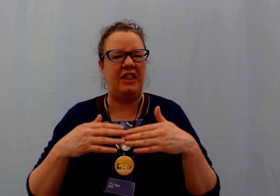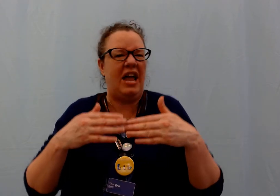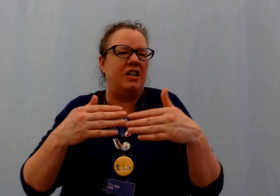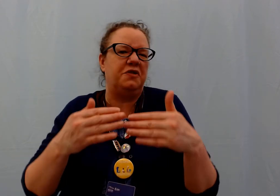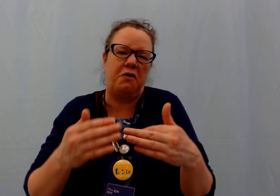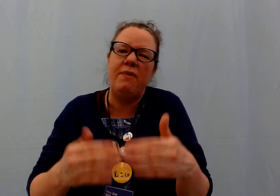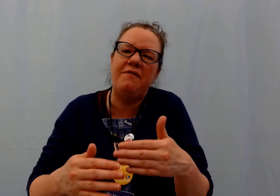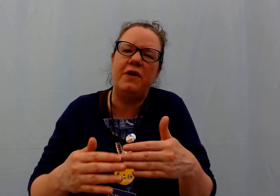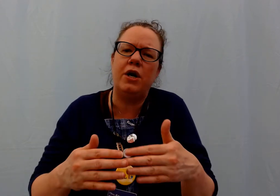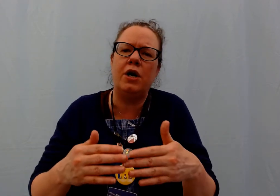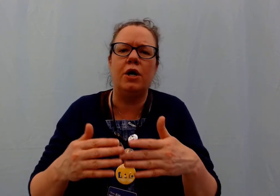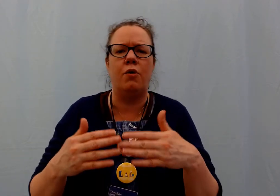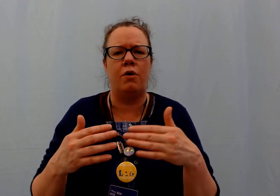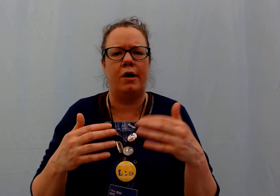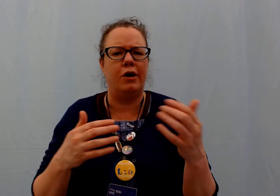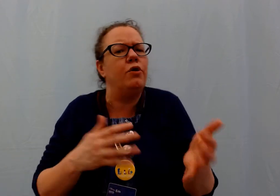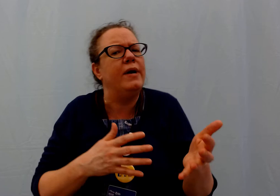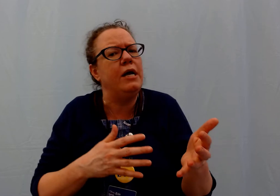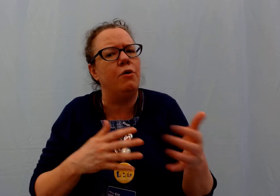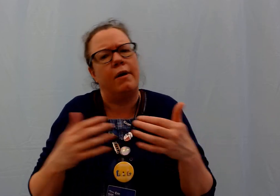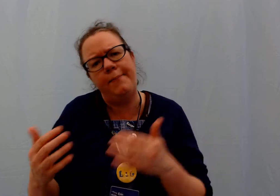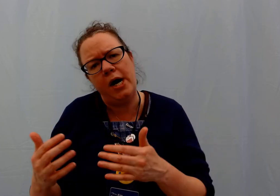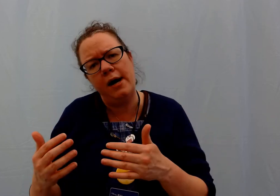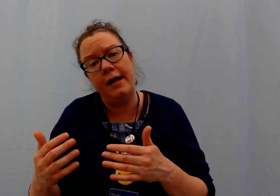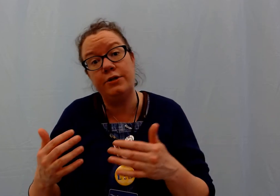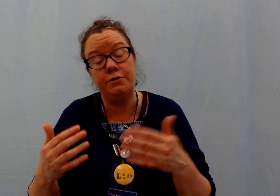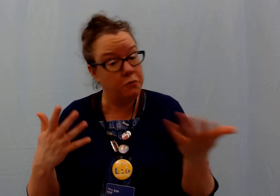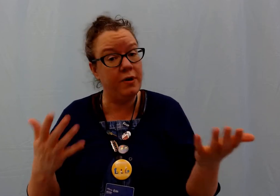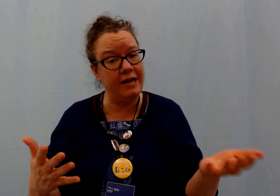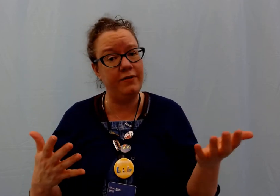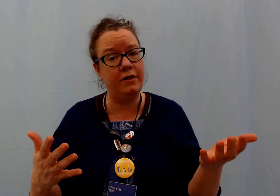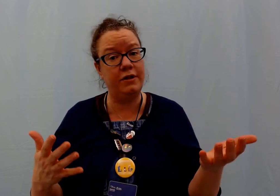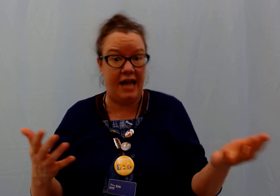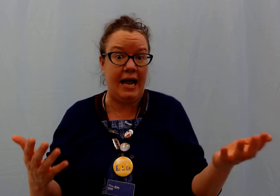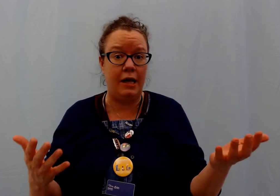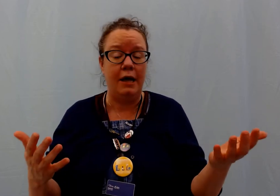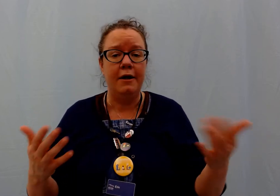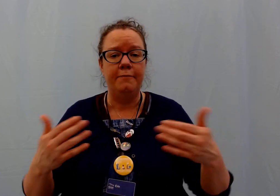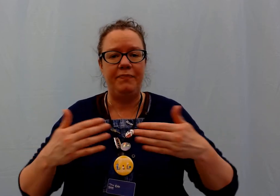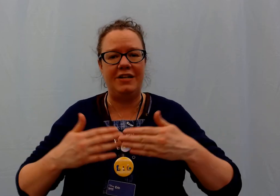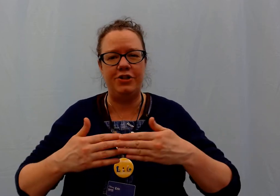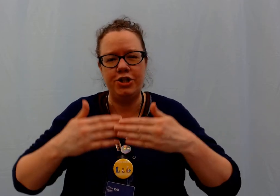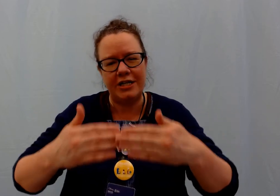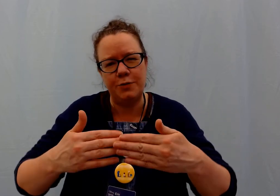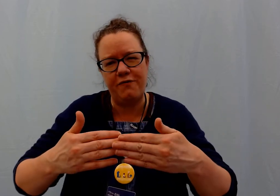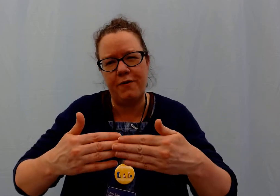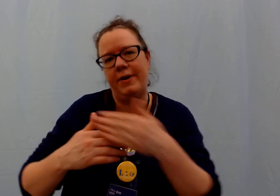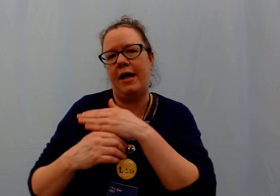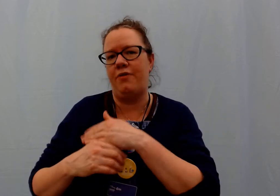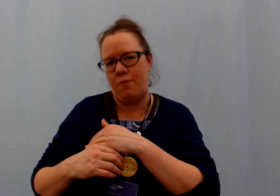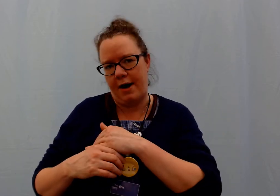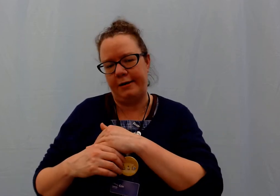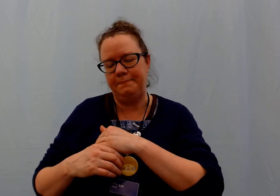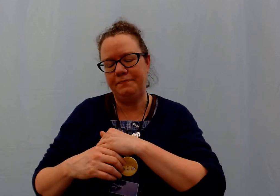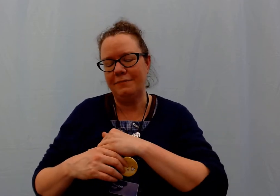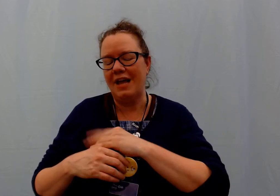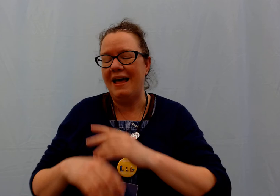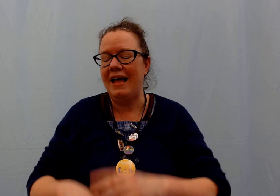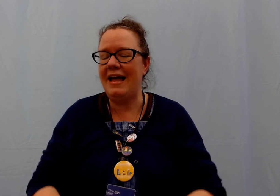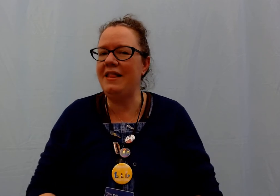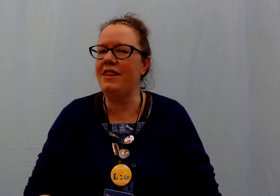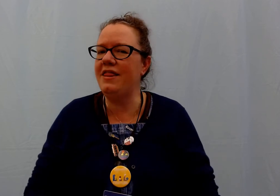the edge of a river or a creek or a pond or even the lake. It's just before we get in the water. In